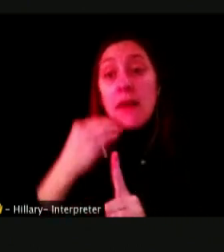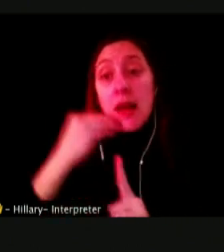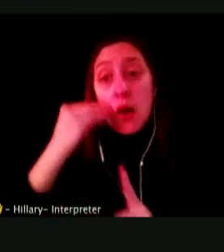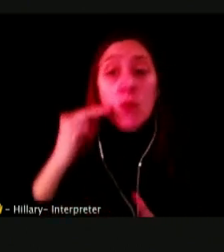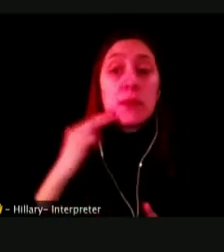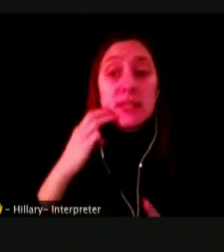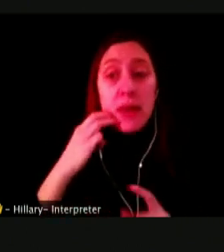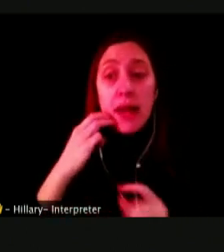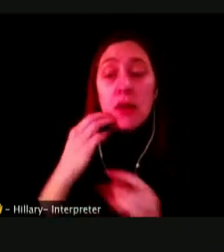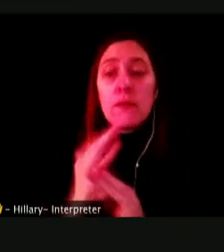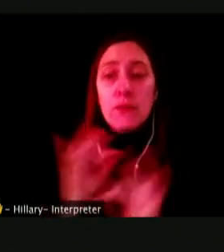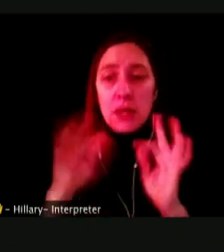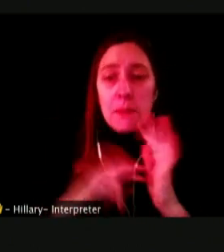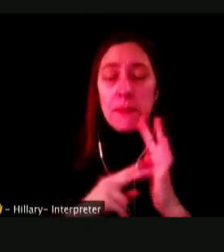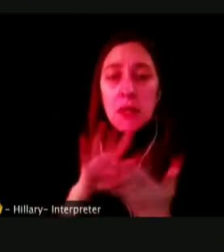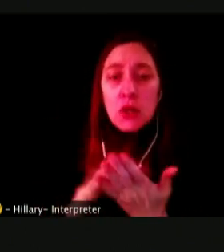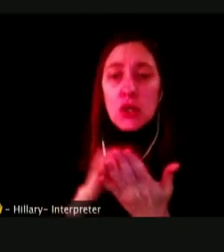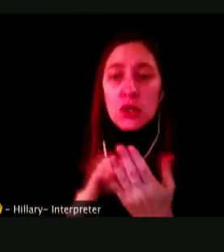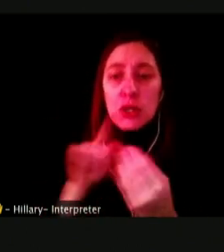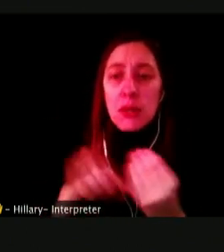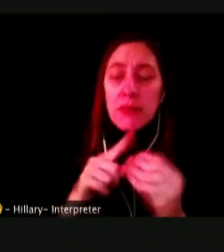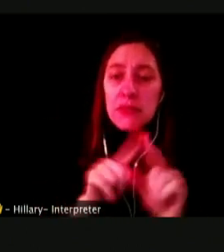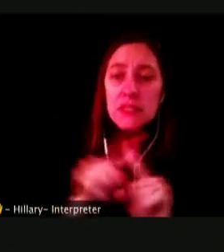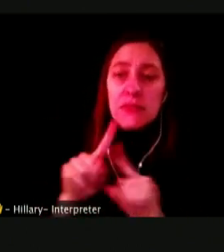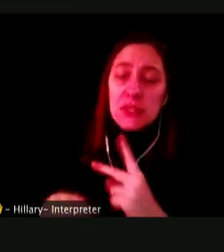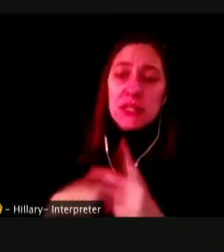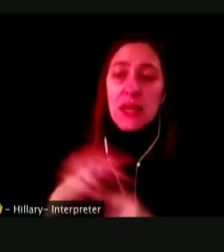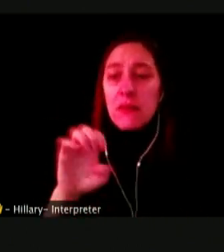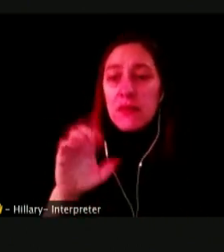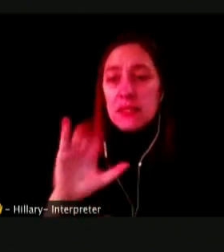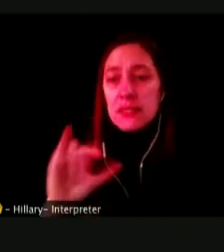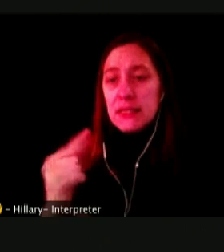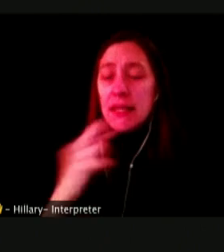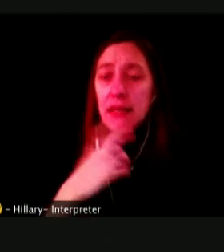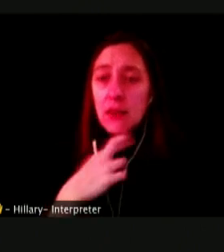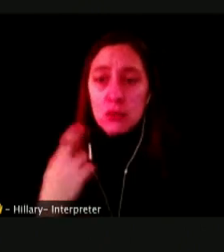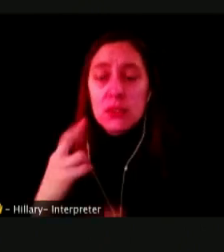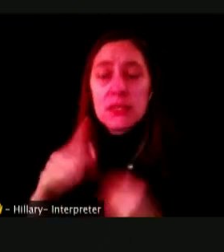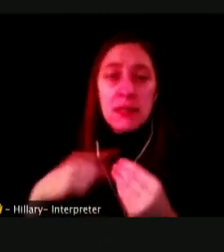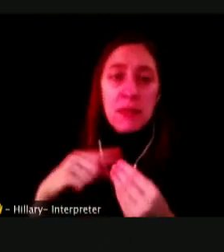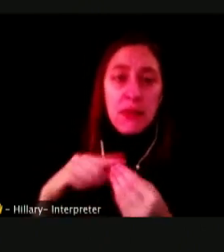LEARN ABOUT THE DIFFERENT SHAPES AND TYPES OF E-CIGARETTE AND THE RISKS OF E-CIGARETTE USE FOR YOUNG PEOPLE.